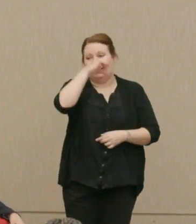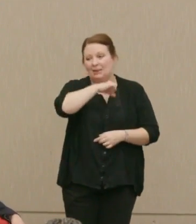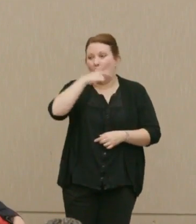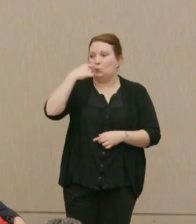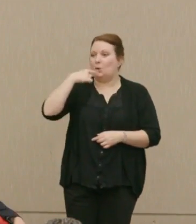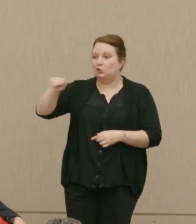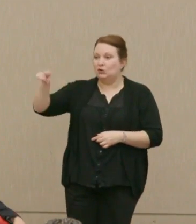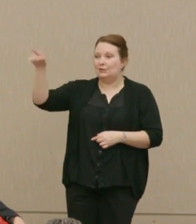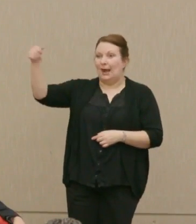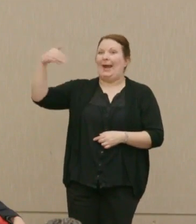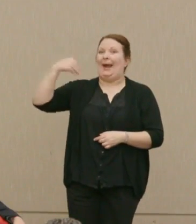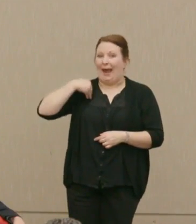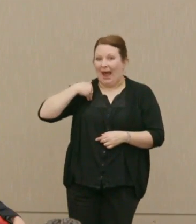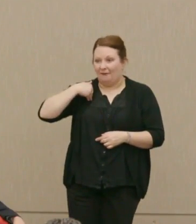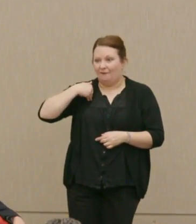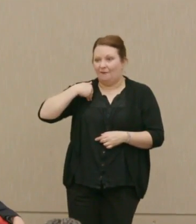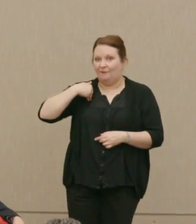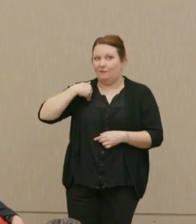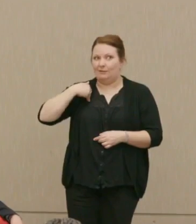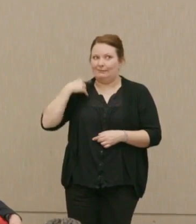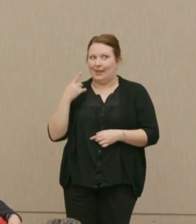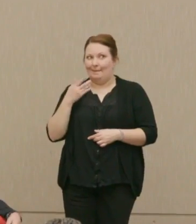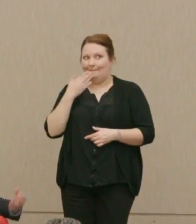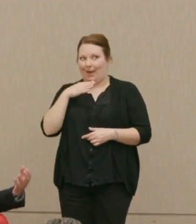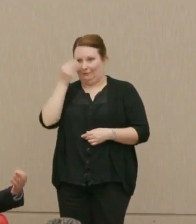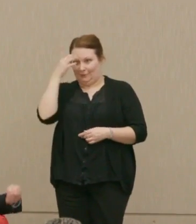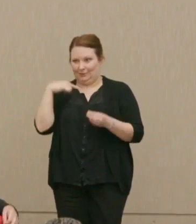do have blackmail on him. Why?